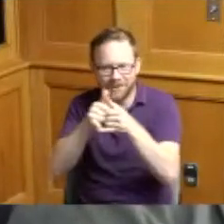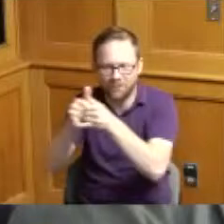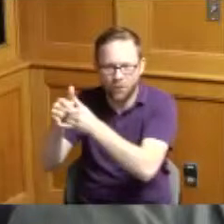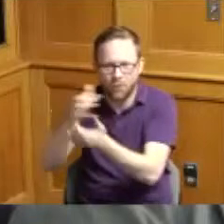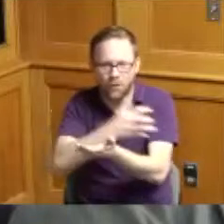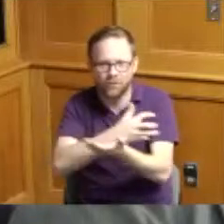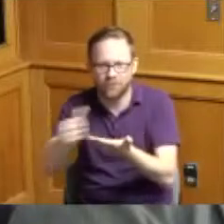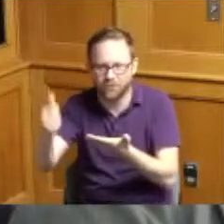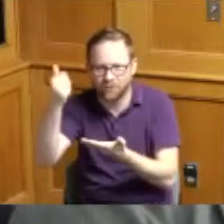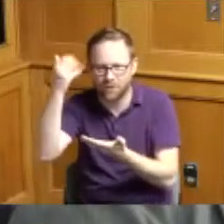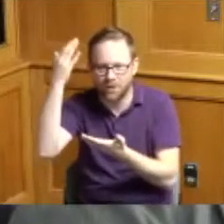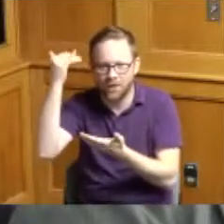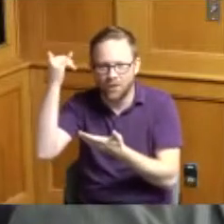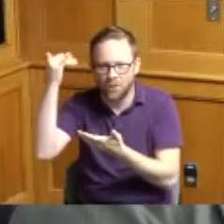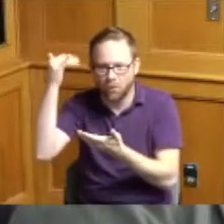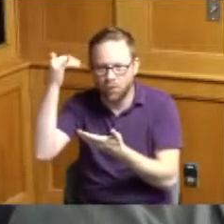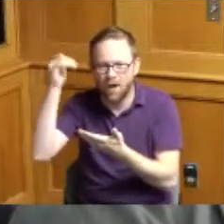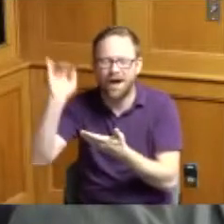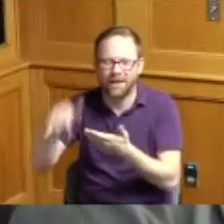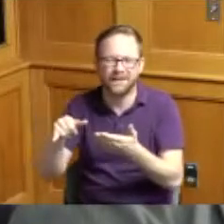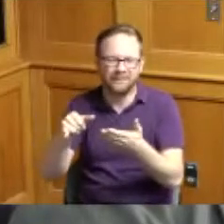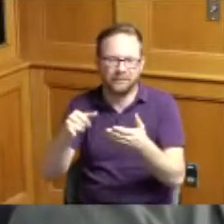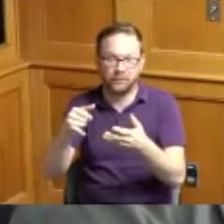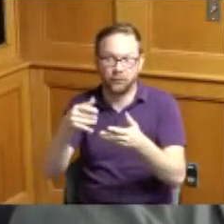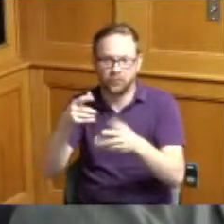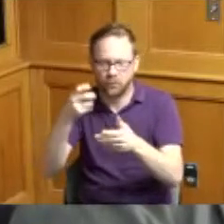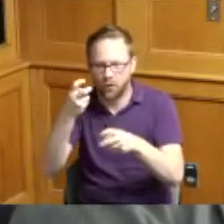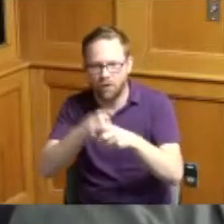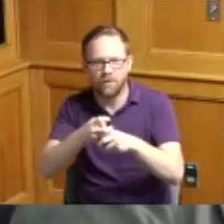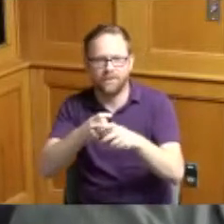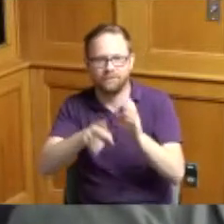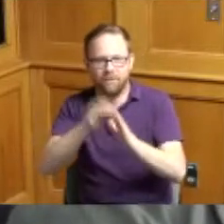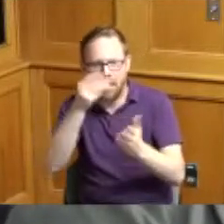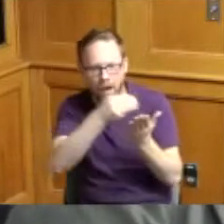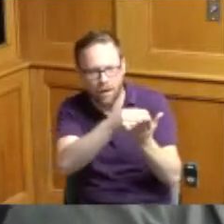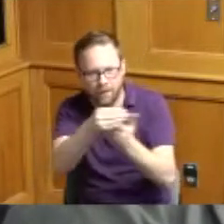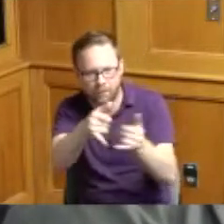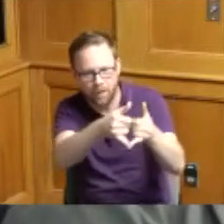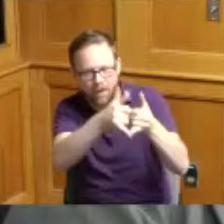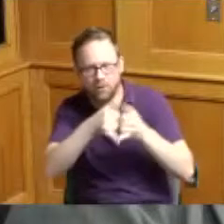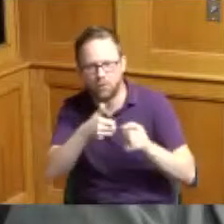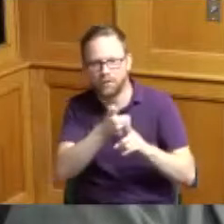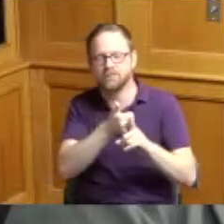out because the supply chain issues and they have been touring all over the War world but he came in